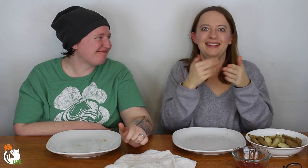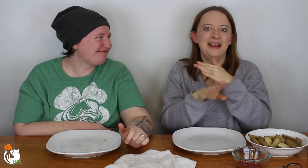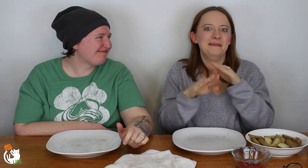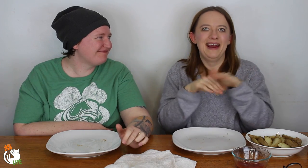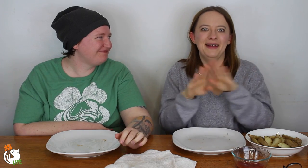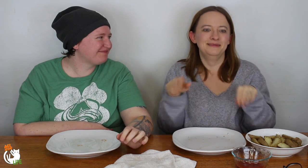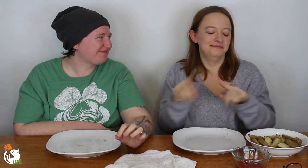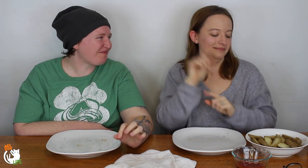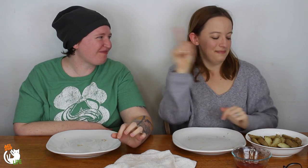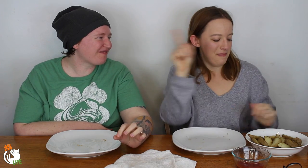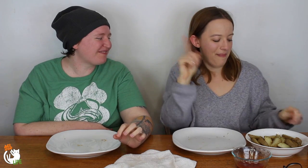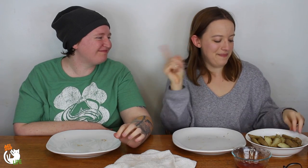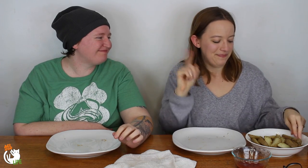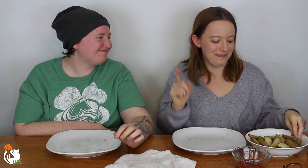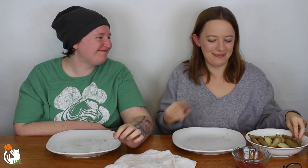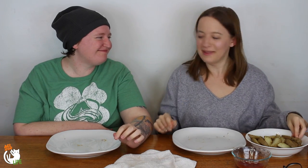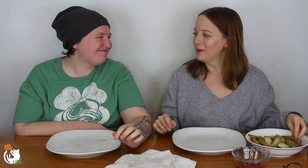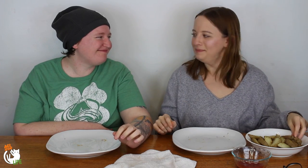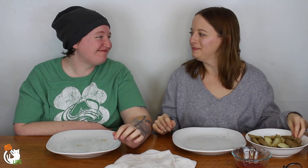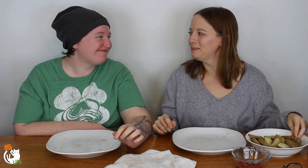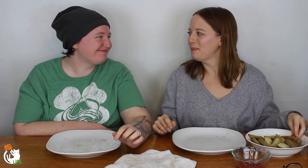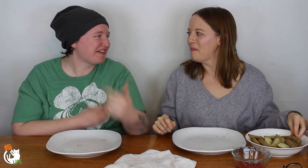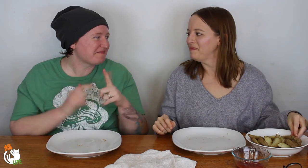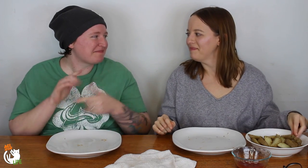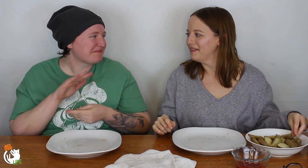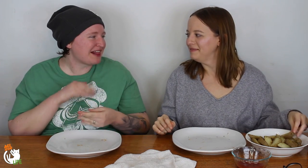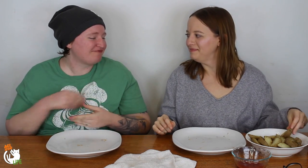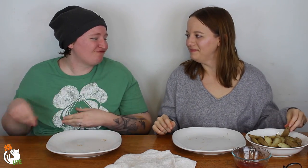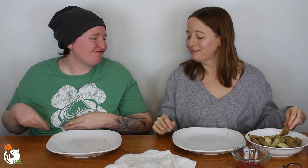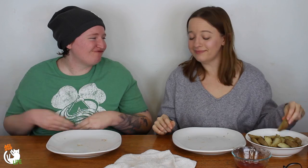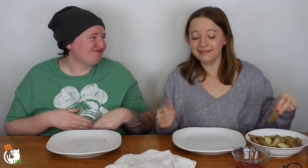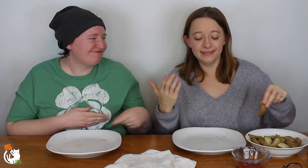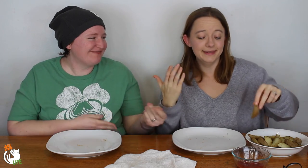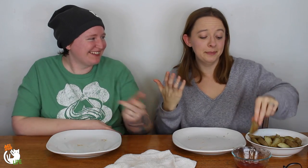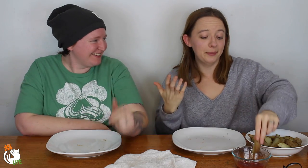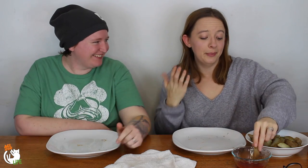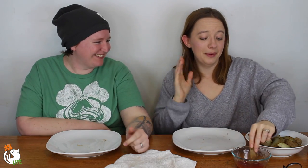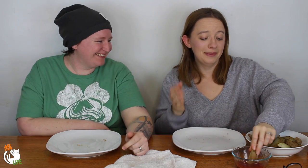Forbidden! It's not allowed to come into my house for sure!" Yeah, I'll probably let them bring it in secretly.